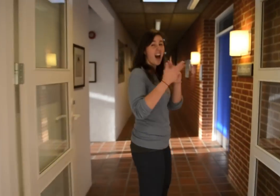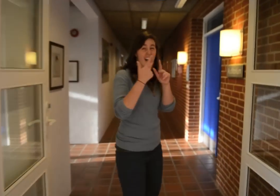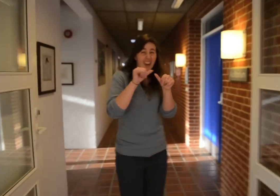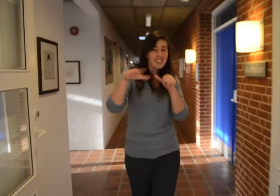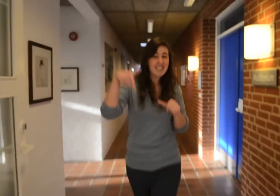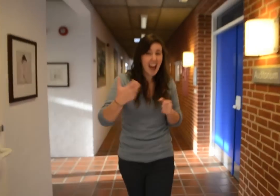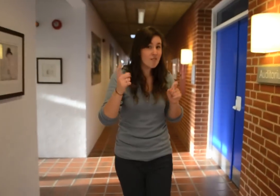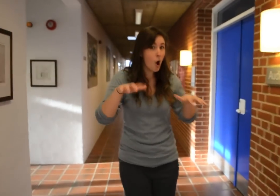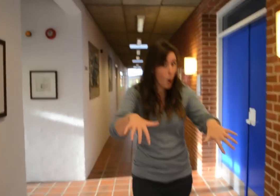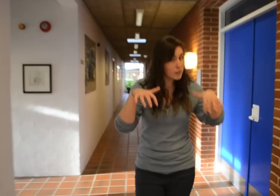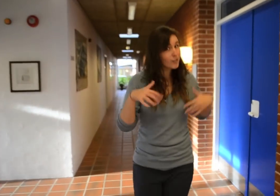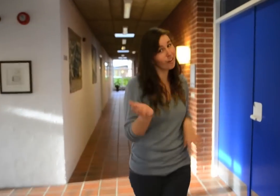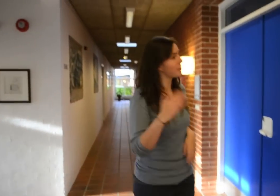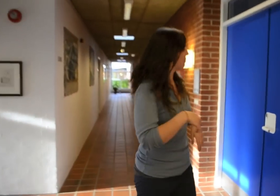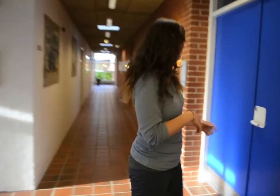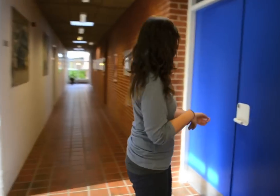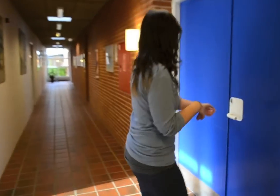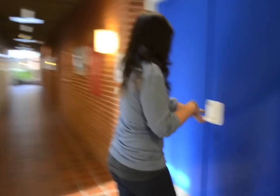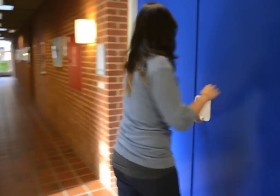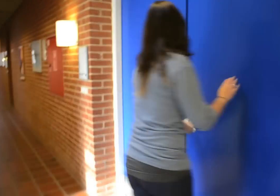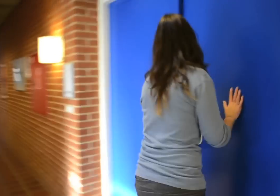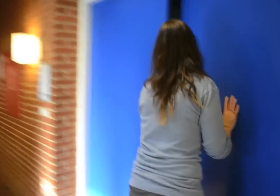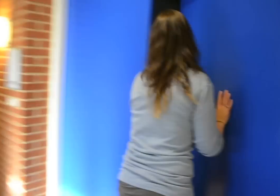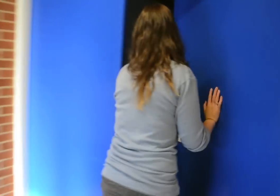Another awesome thing about this place? We have an auditorium here!